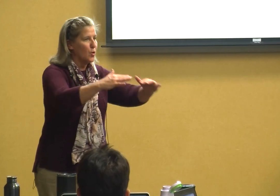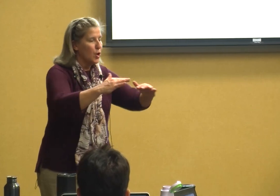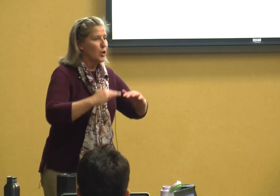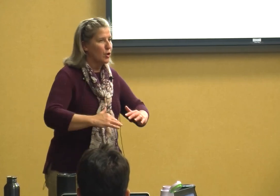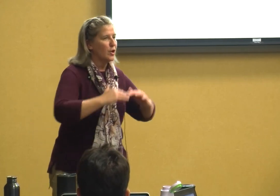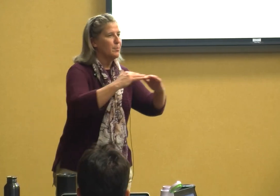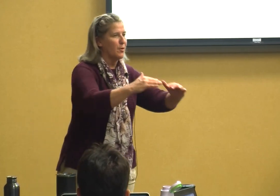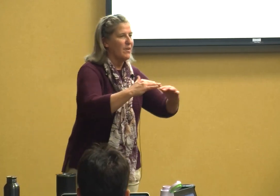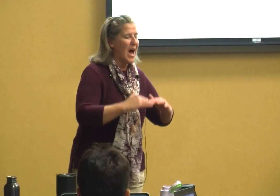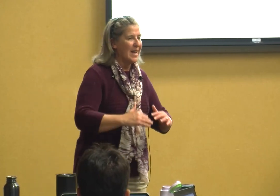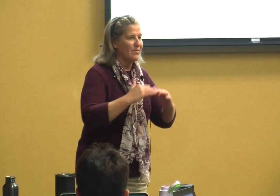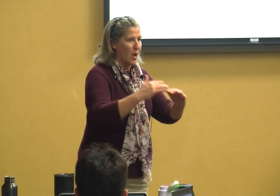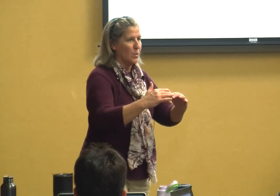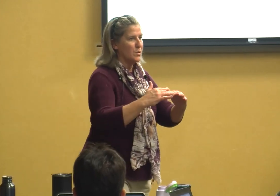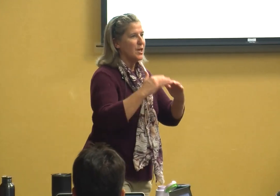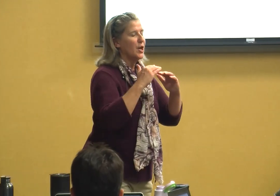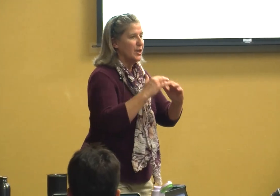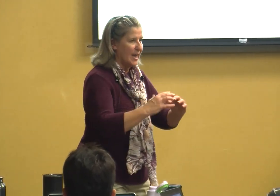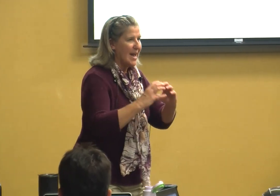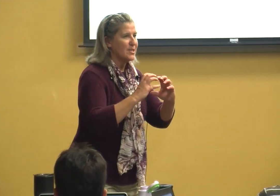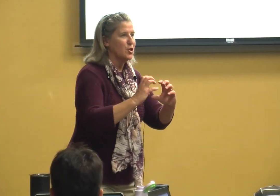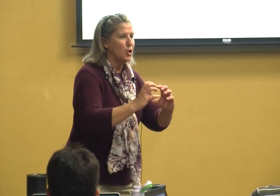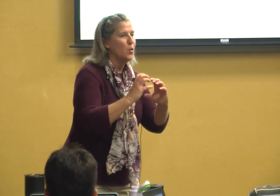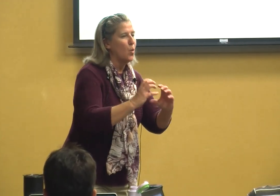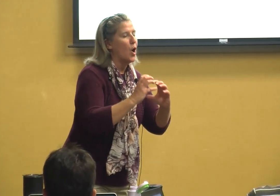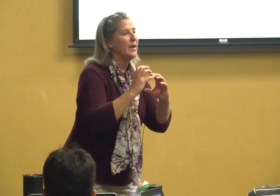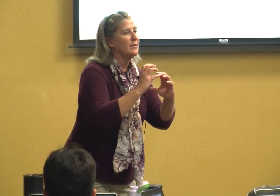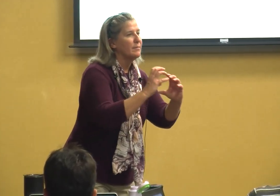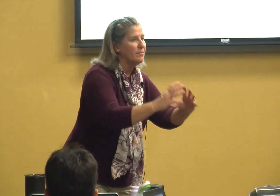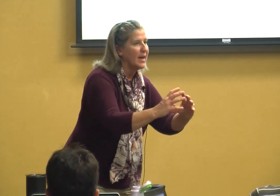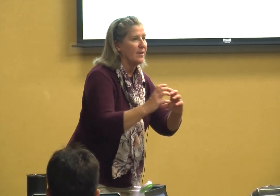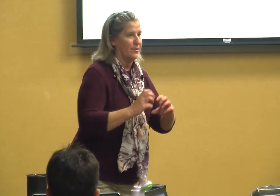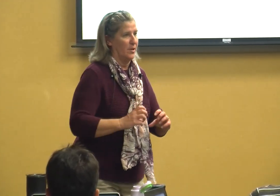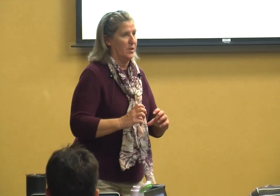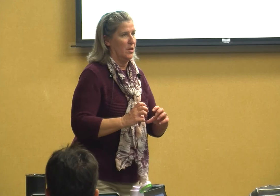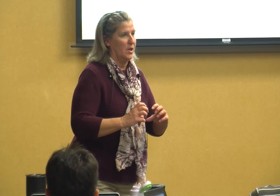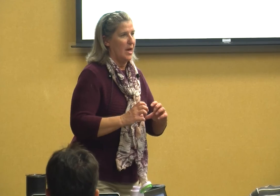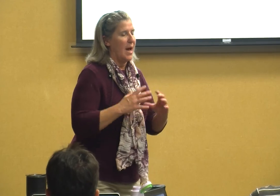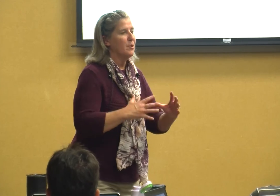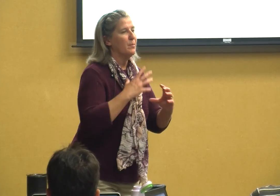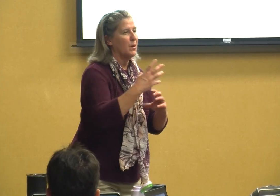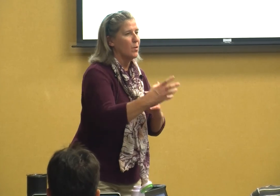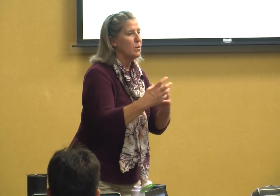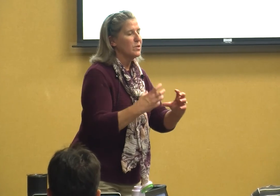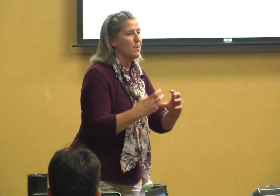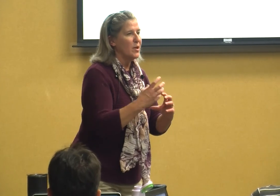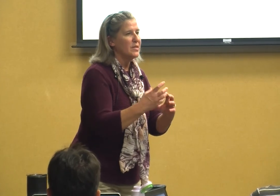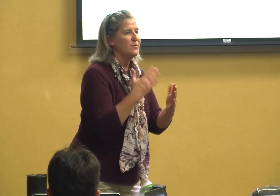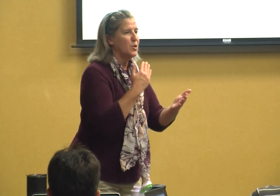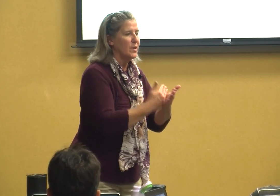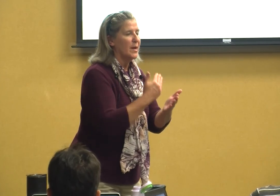you're going to provide those yes you want this I'm going to be real responsive to it and I'm